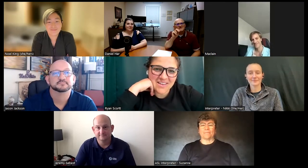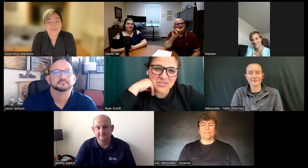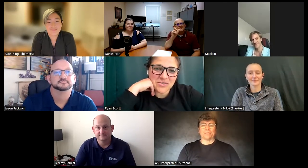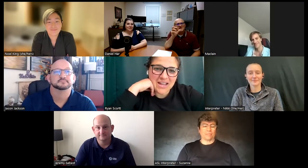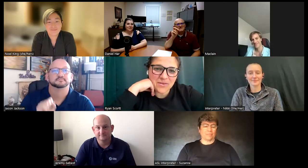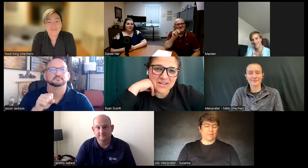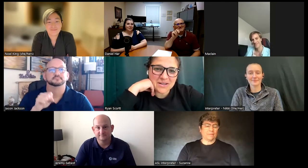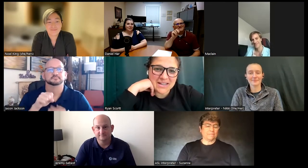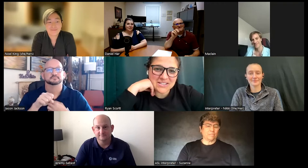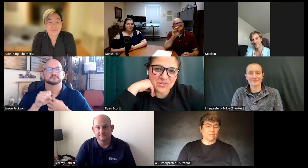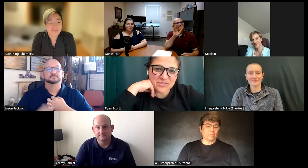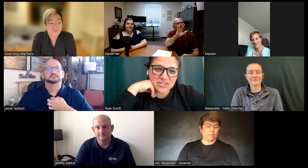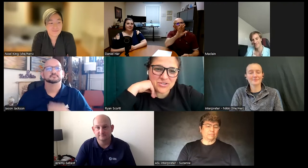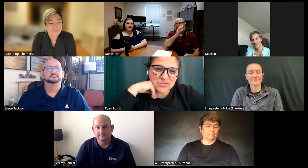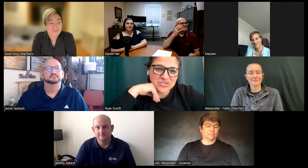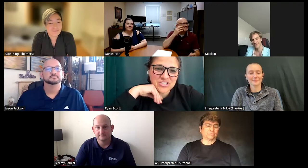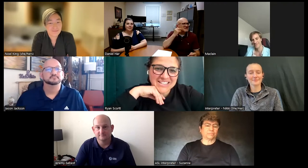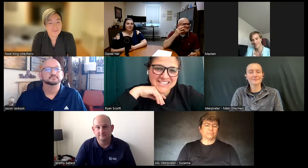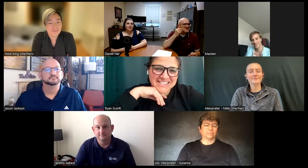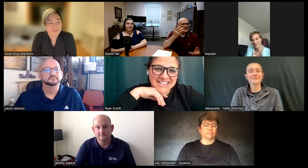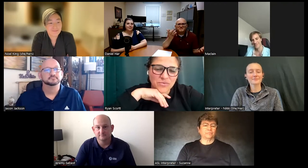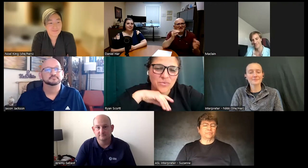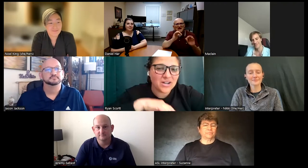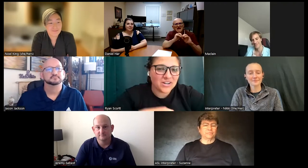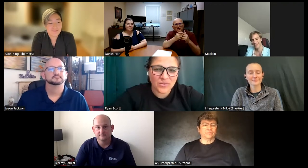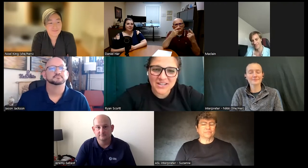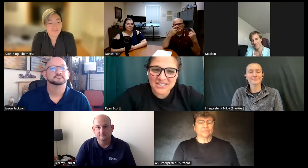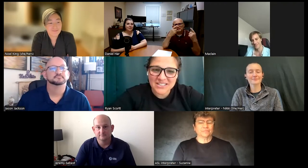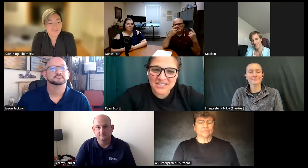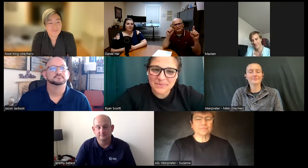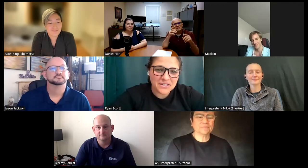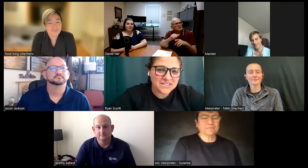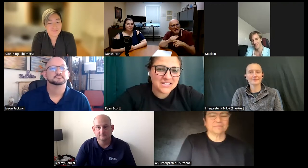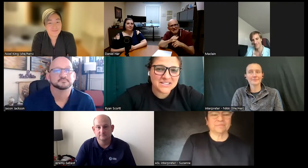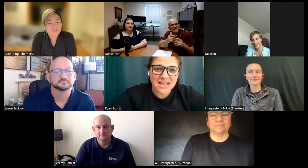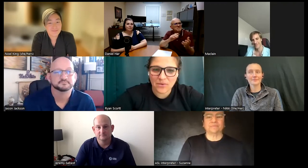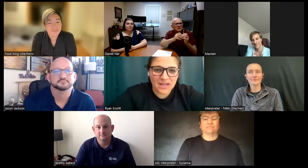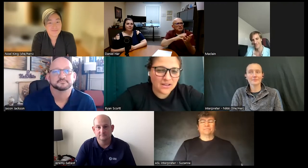so now we're gonna pass it over to Jason what are your experiences what how